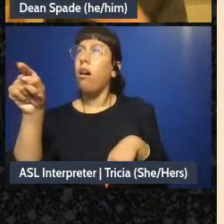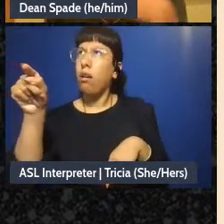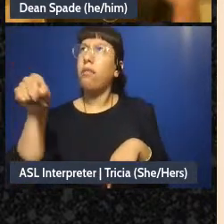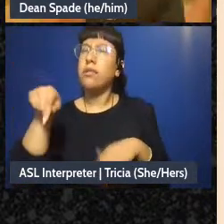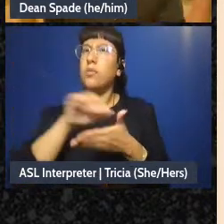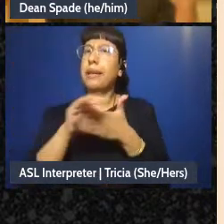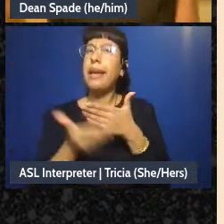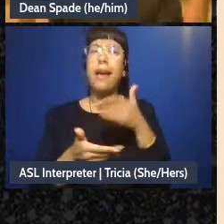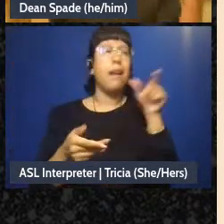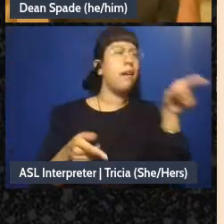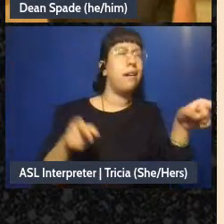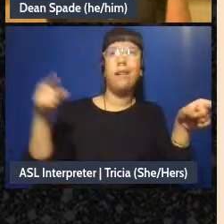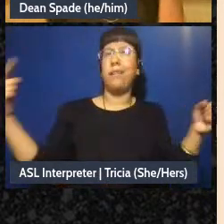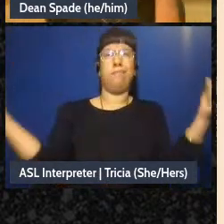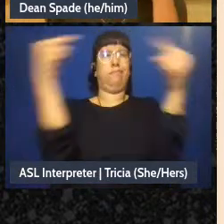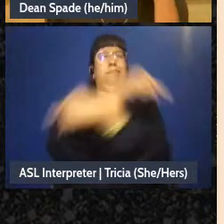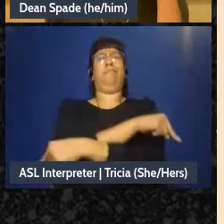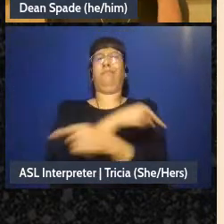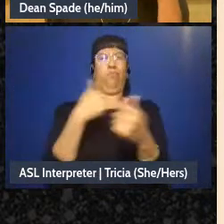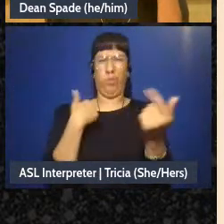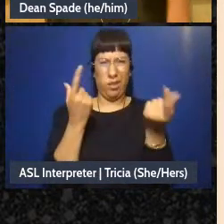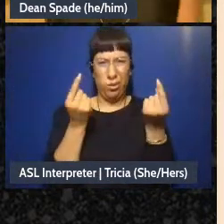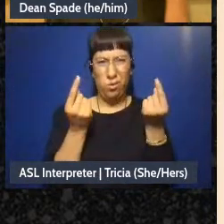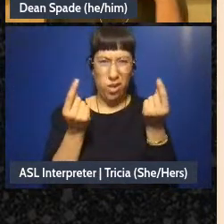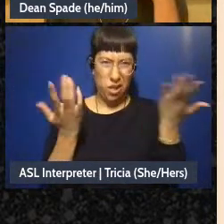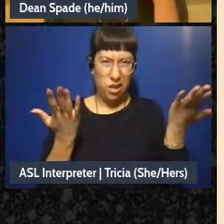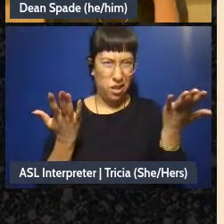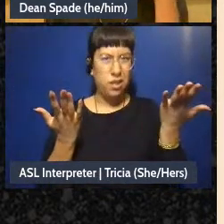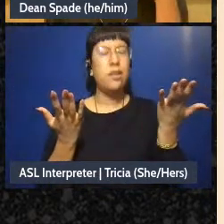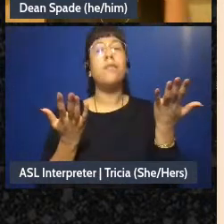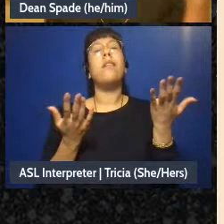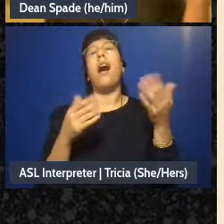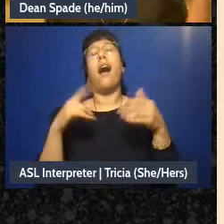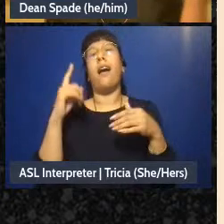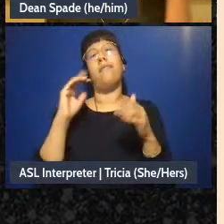that kind of like what are we doing. And then the ball gets dropped so I think having some